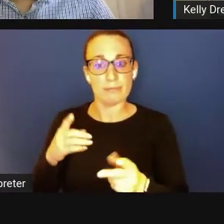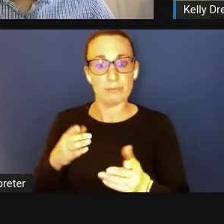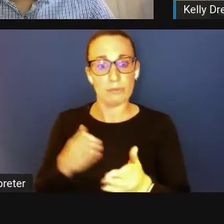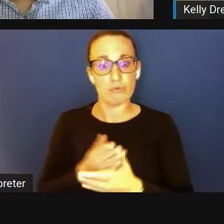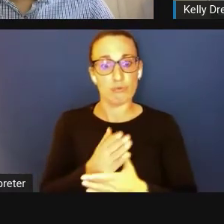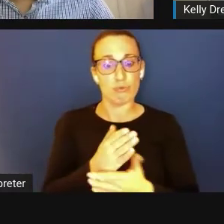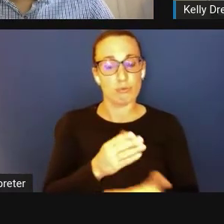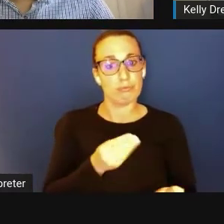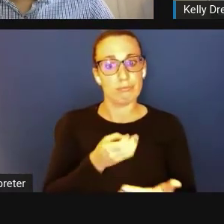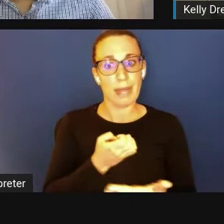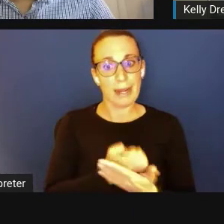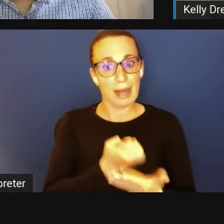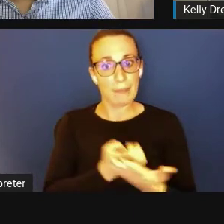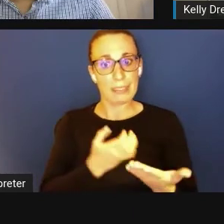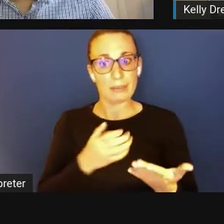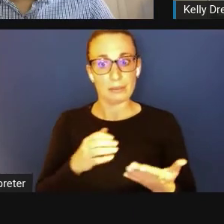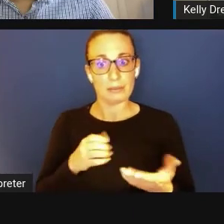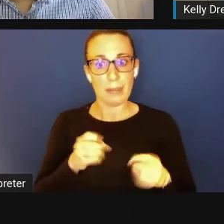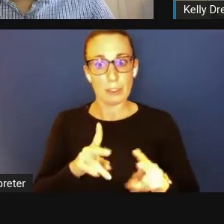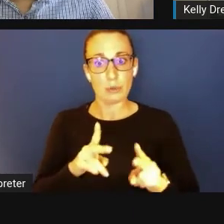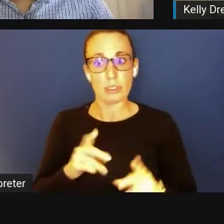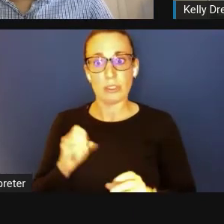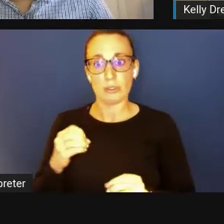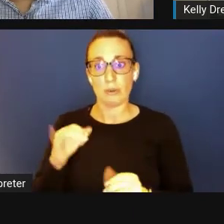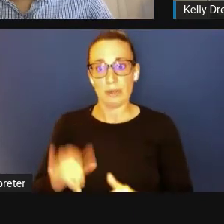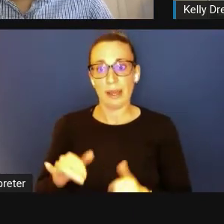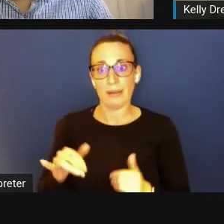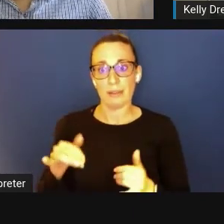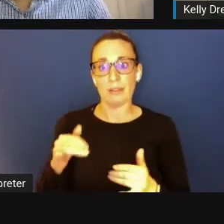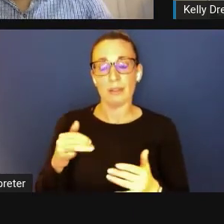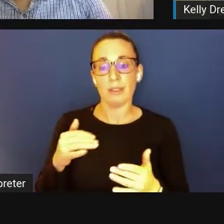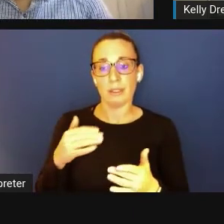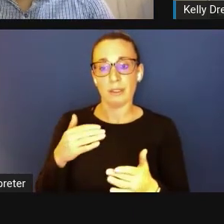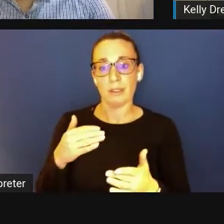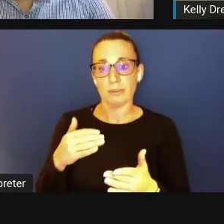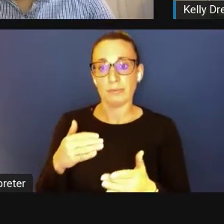and that's a way to, I think, really take advantage of the talent that we have.